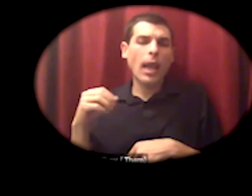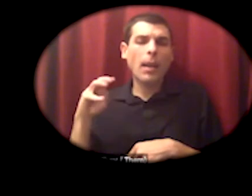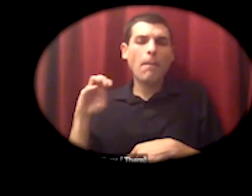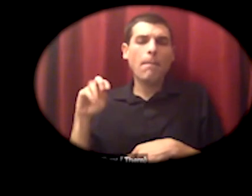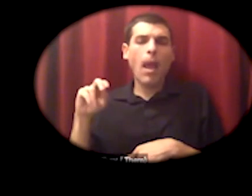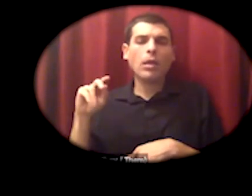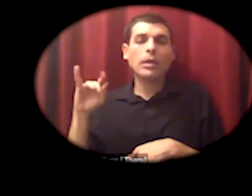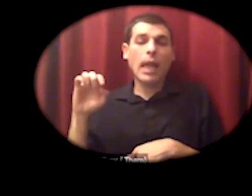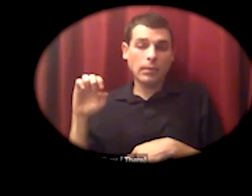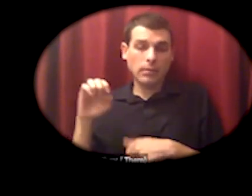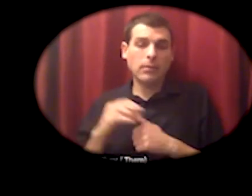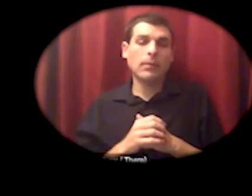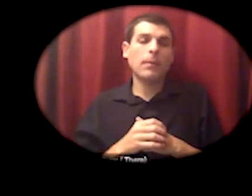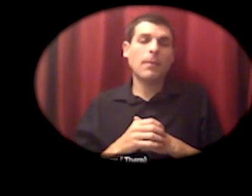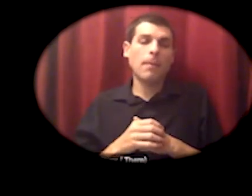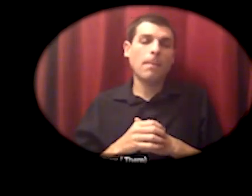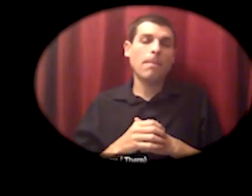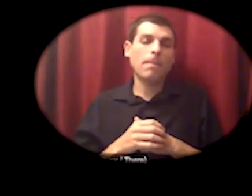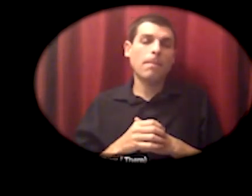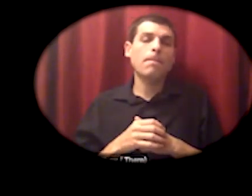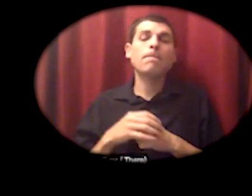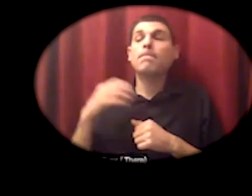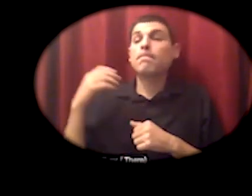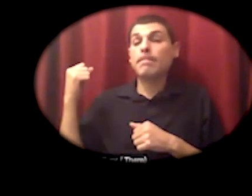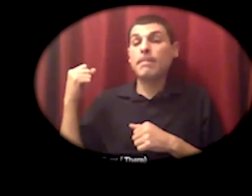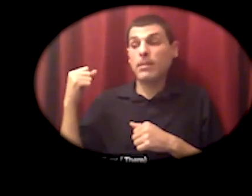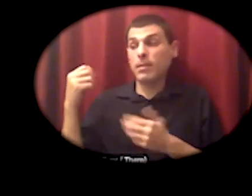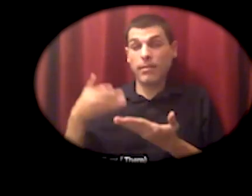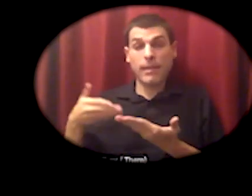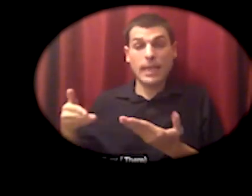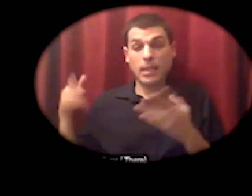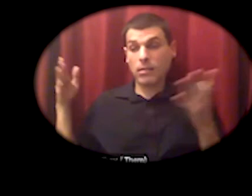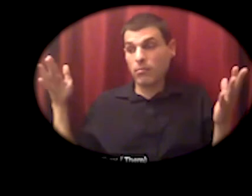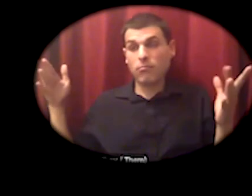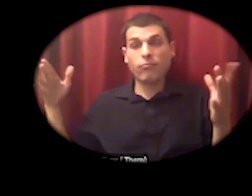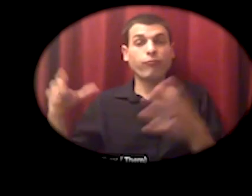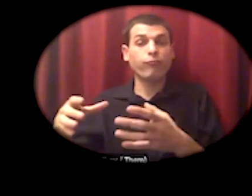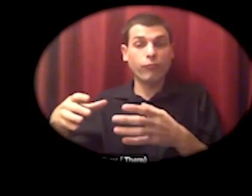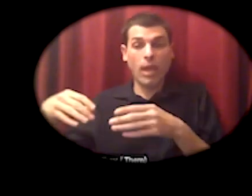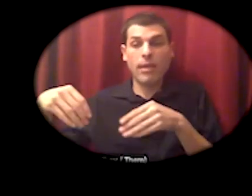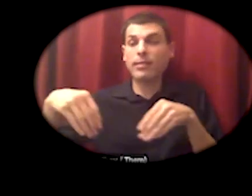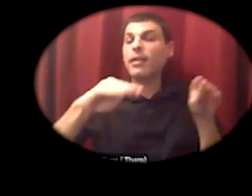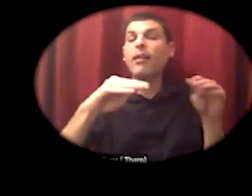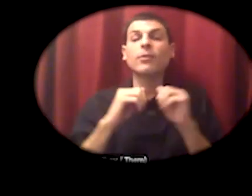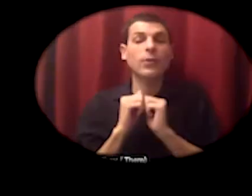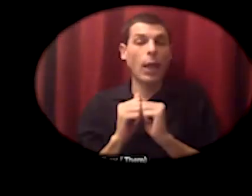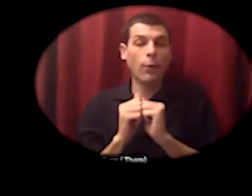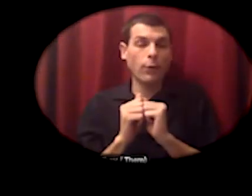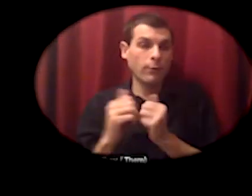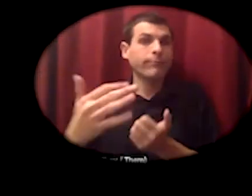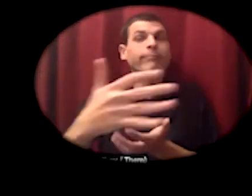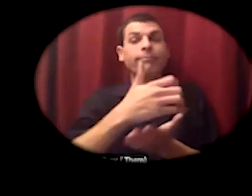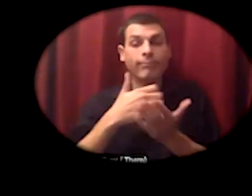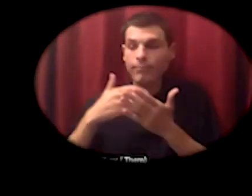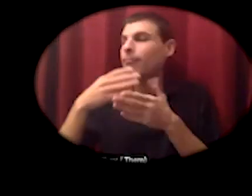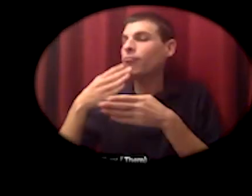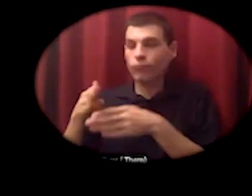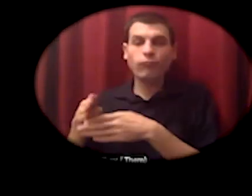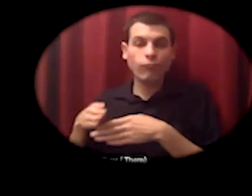their dairy products to sell in the bigger markets in the grocery stores and so on and